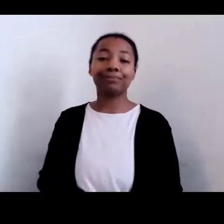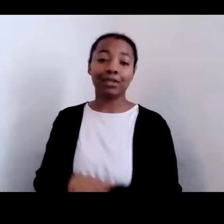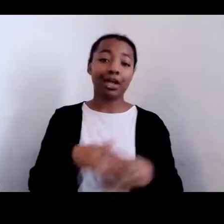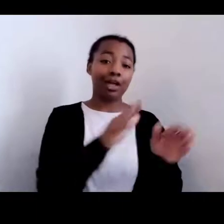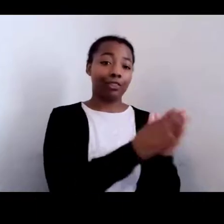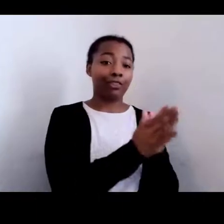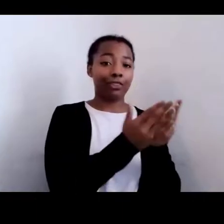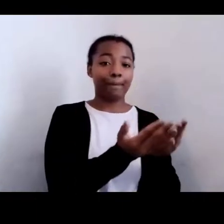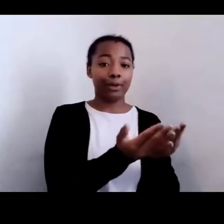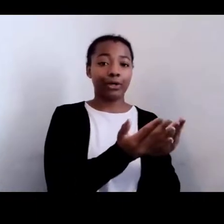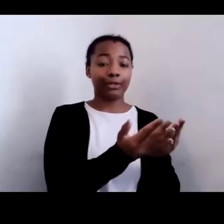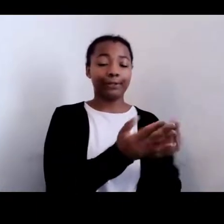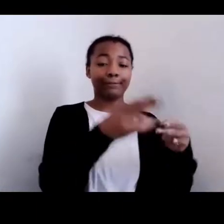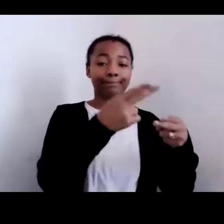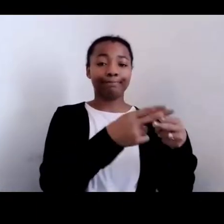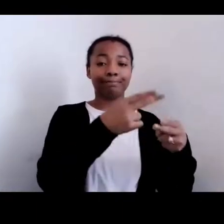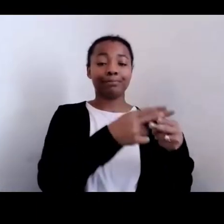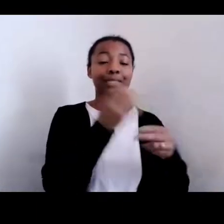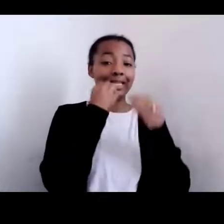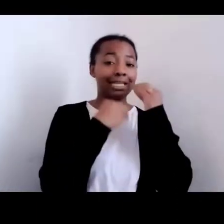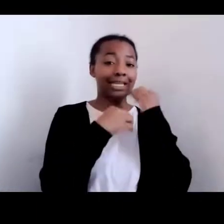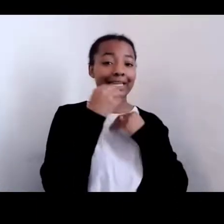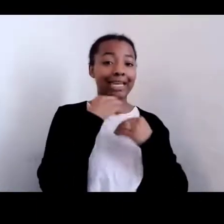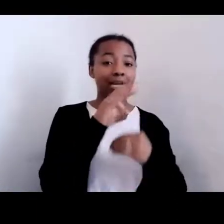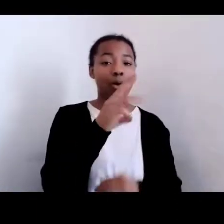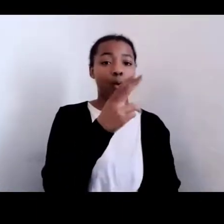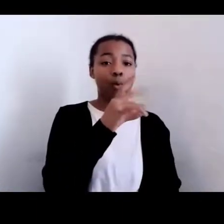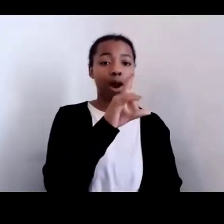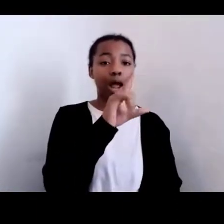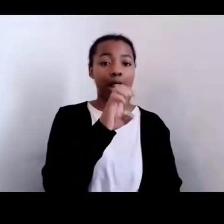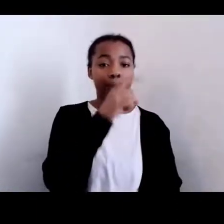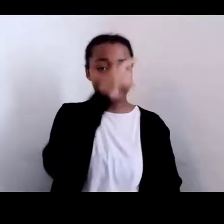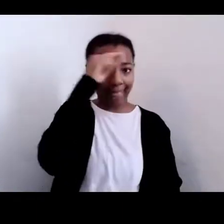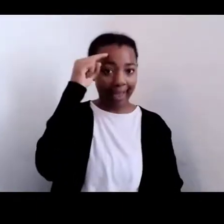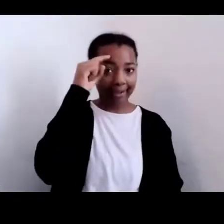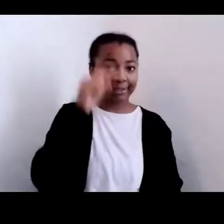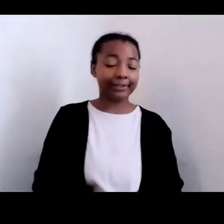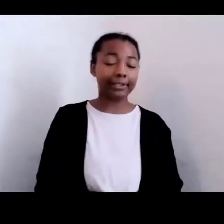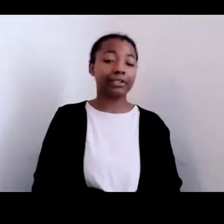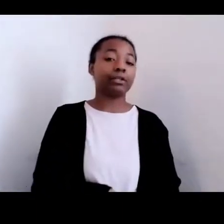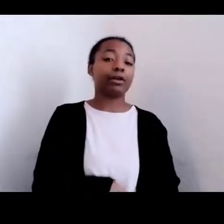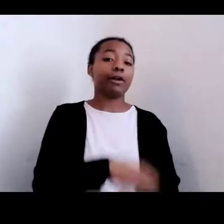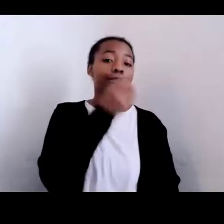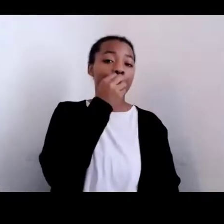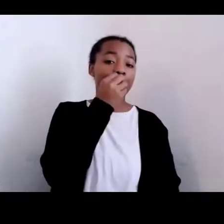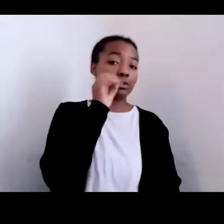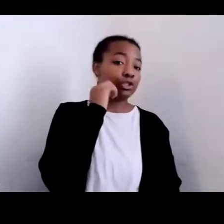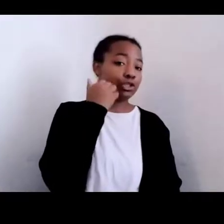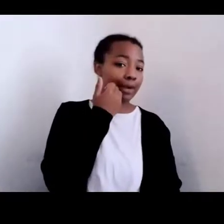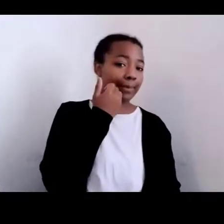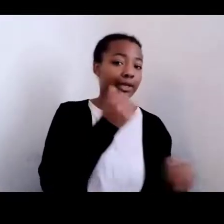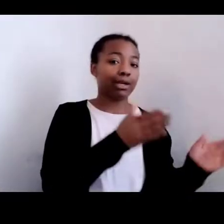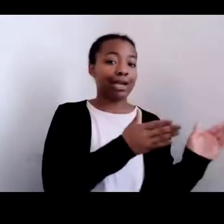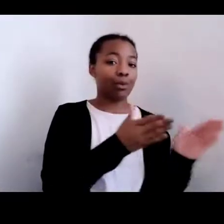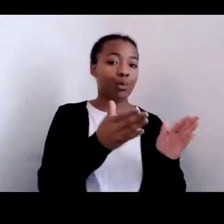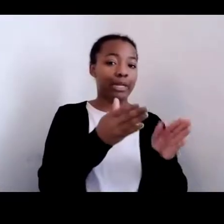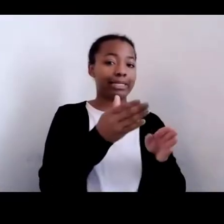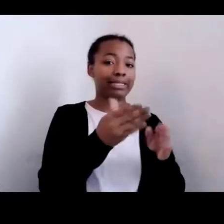is titled "Eating While Black: Food Shaming and Race in America," which is due to be released I think this week,